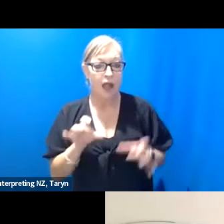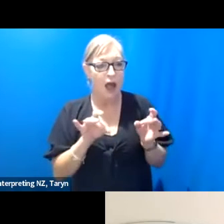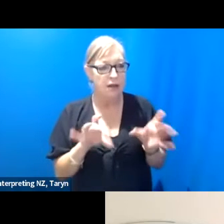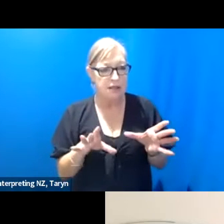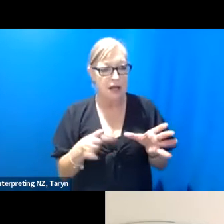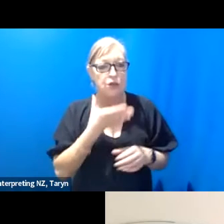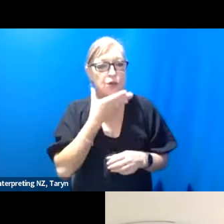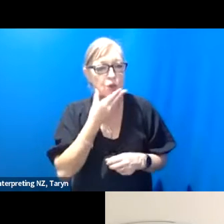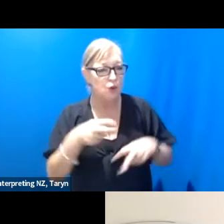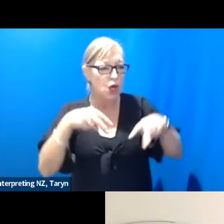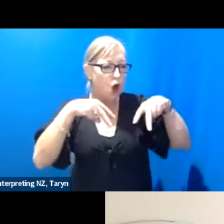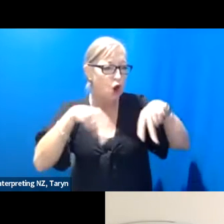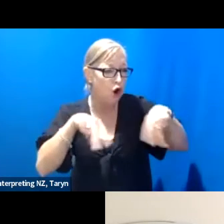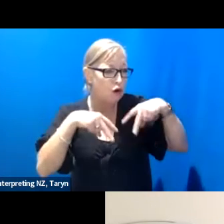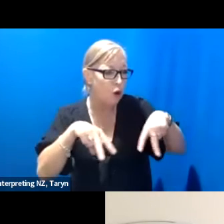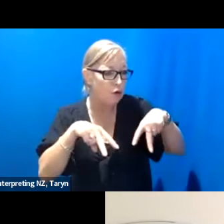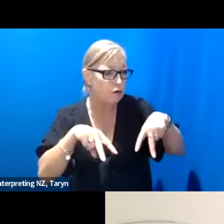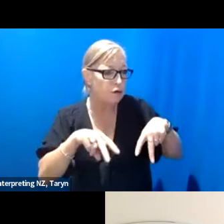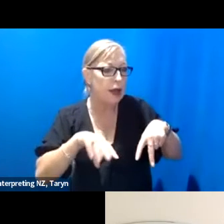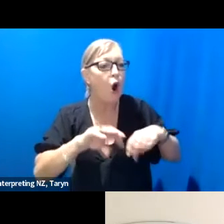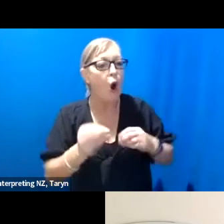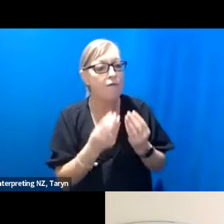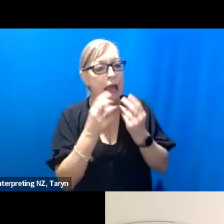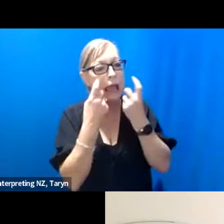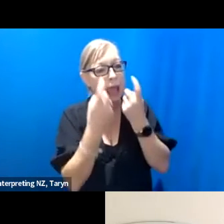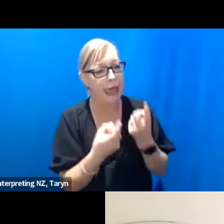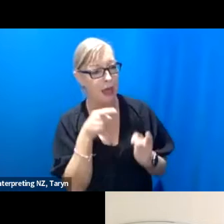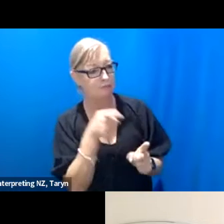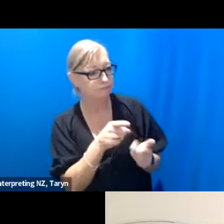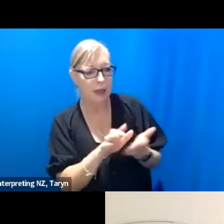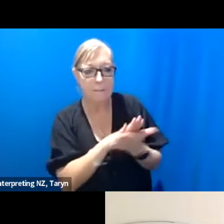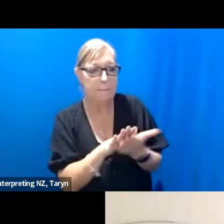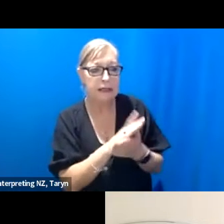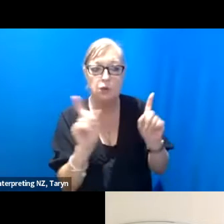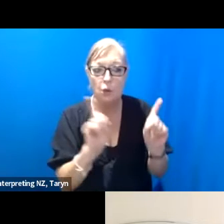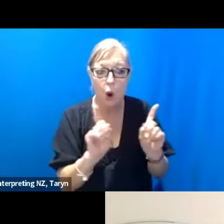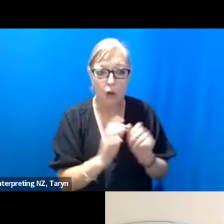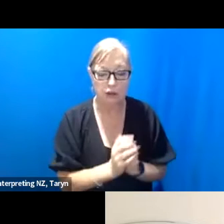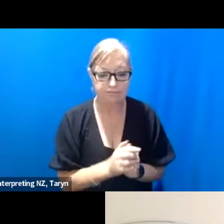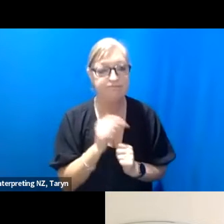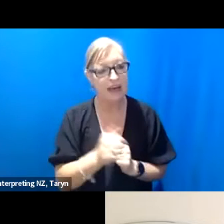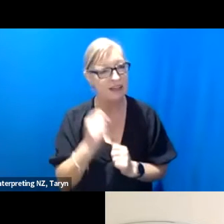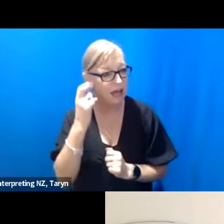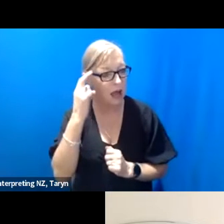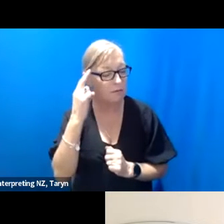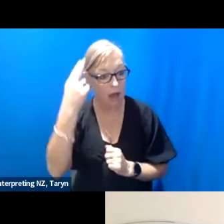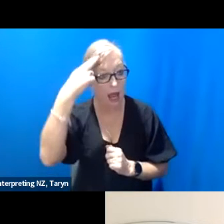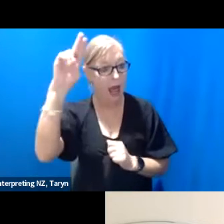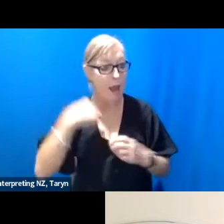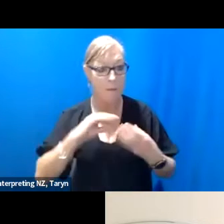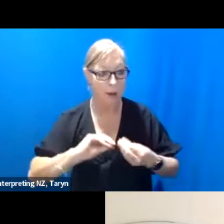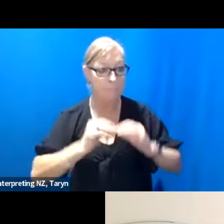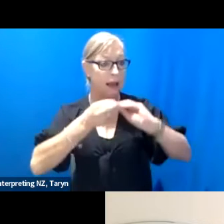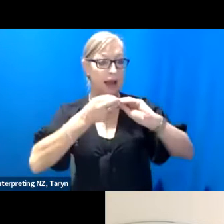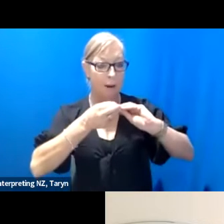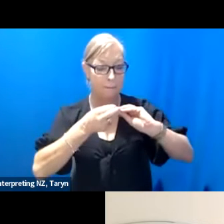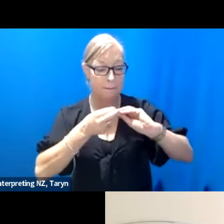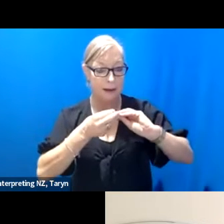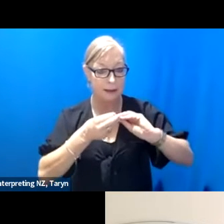the “Choreography of Care”, and while it's a name that I sort of conjured it's very much, I want to